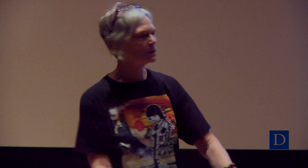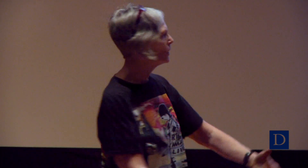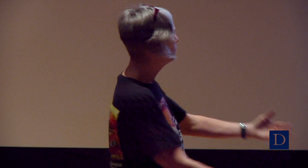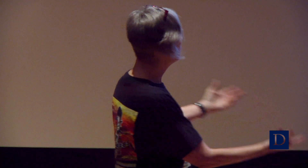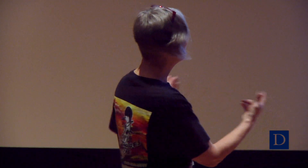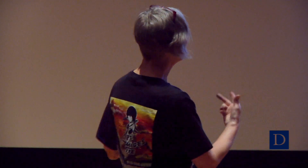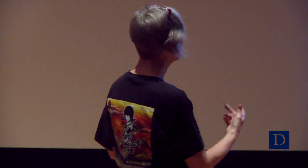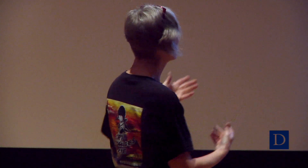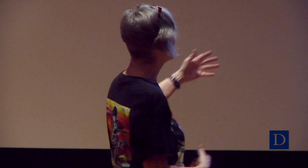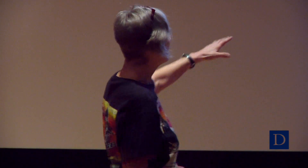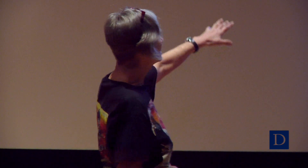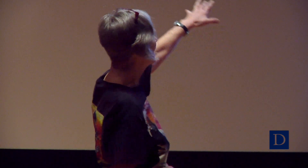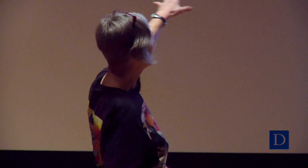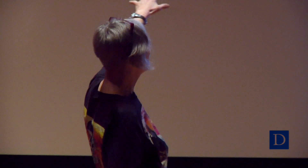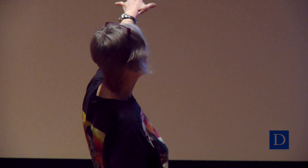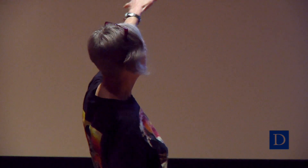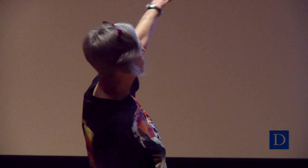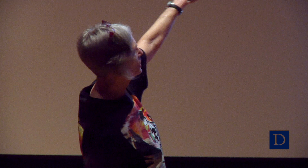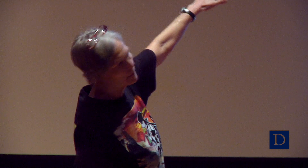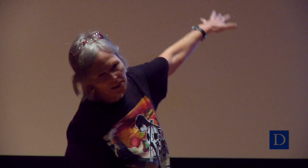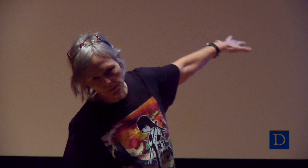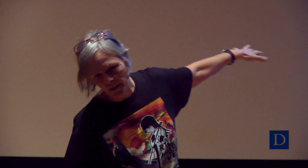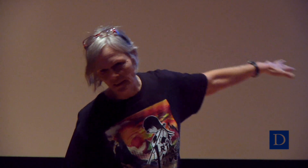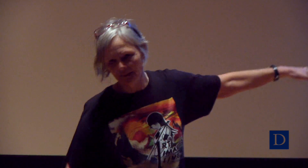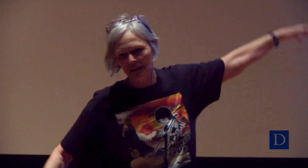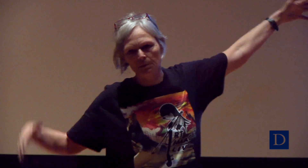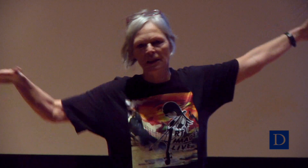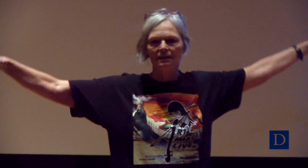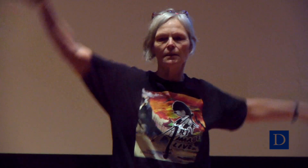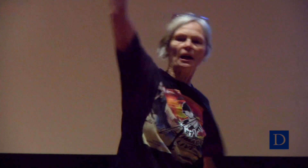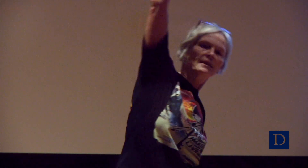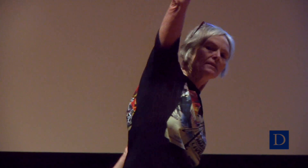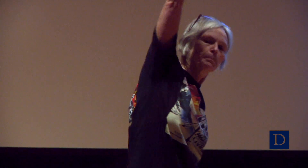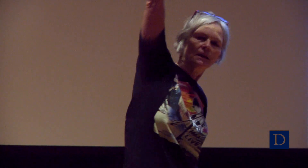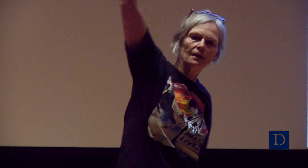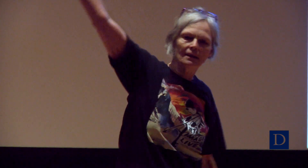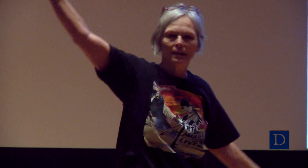So, my art, that’s the first time I was pregnant. This piece is about this big.